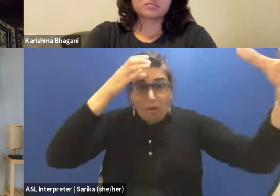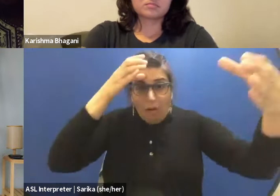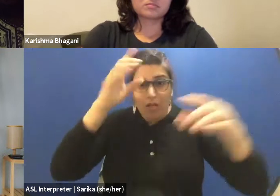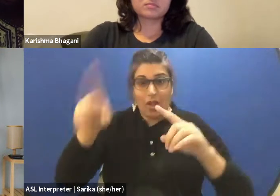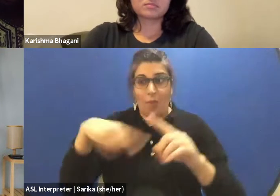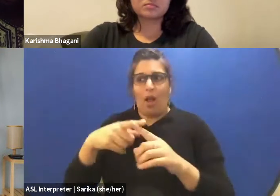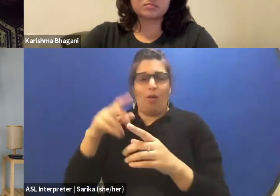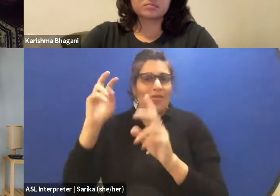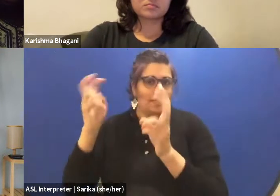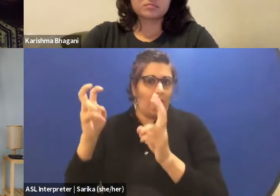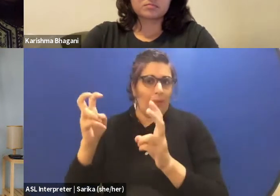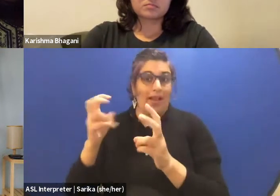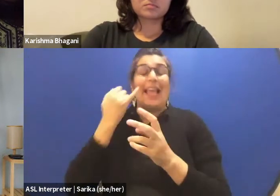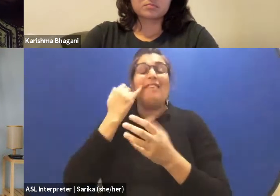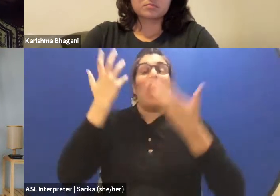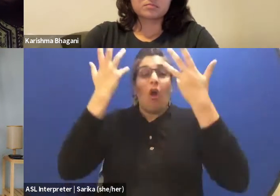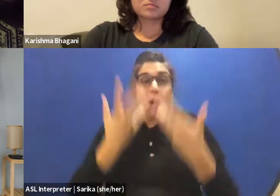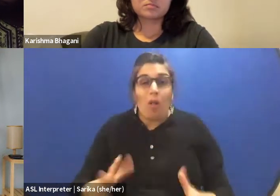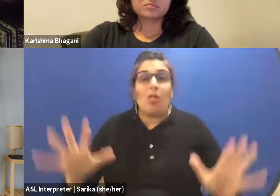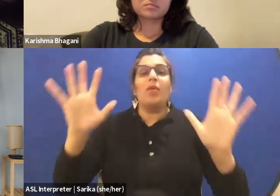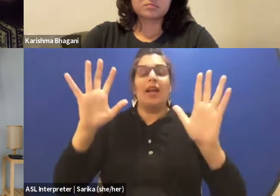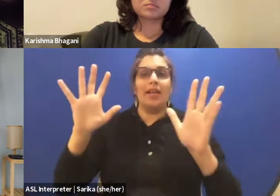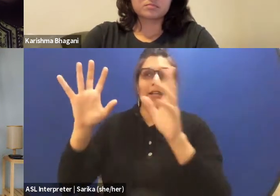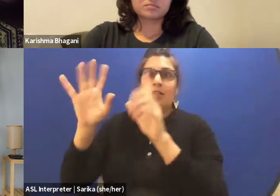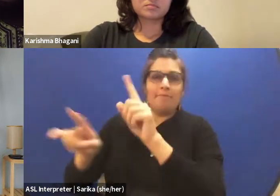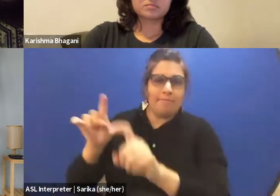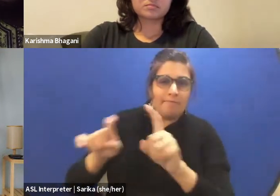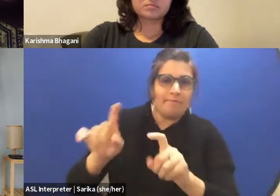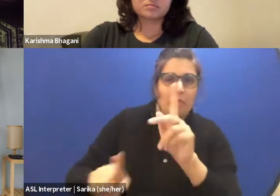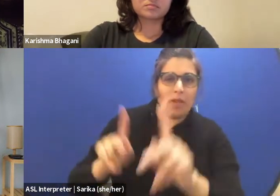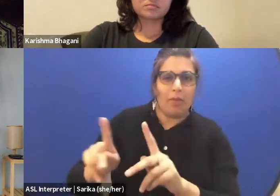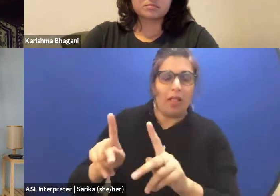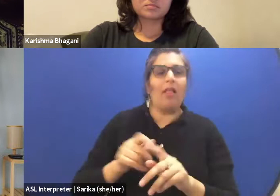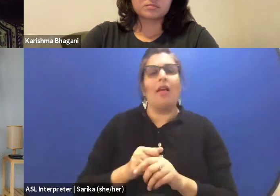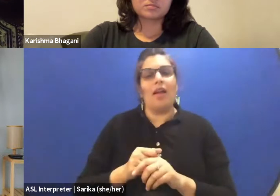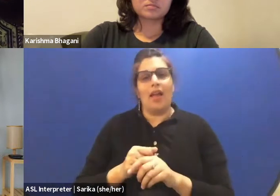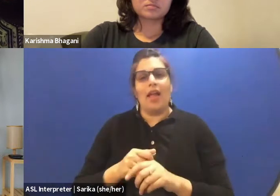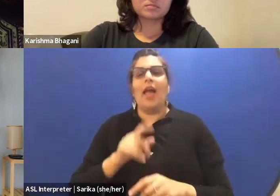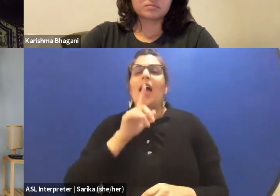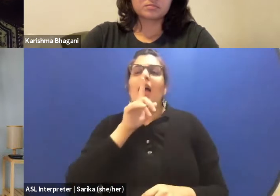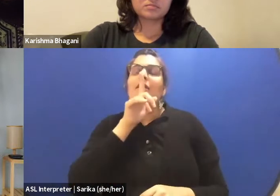If I have all those things, I am sure that I could have the best questions